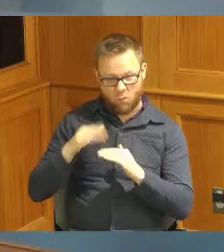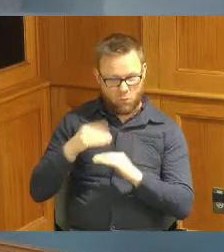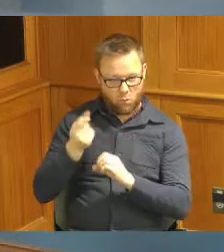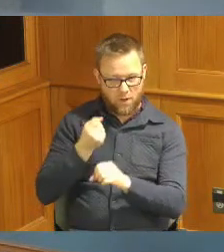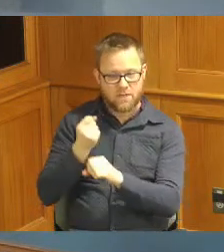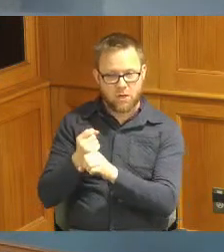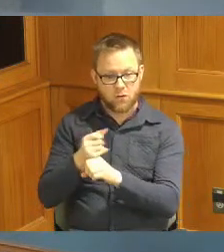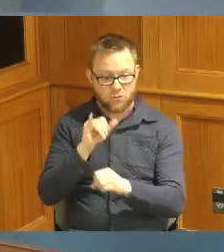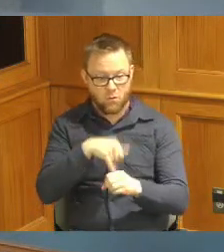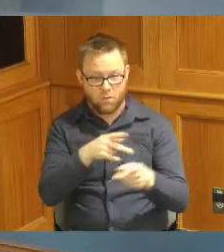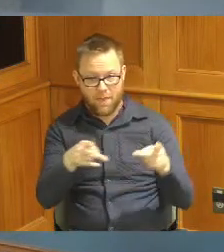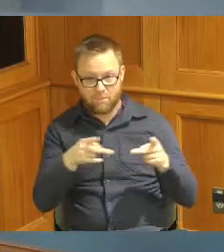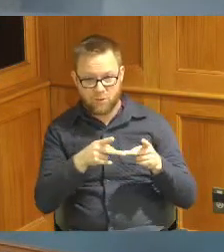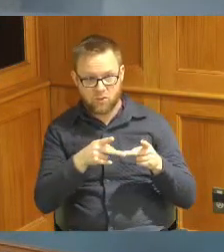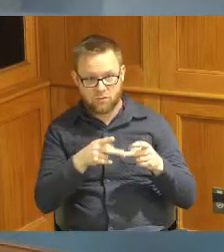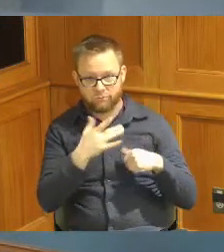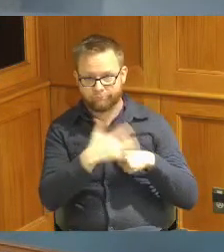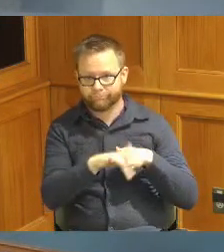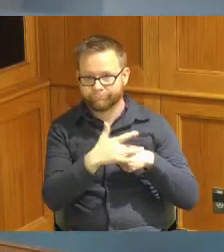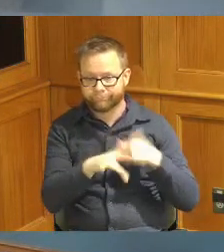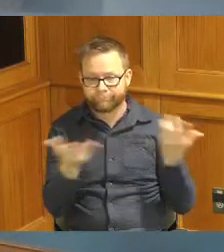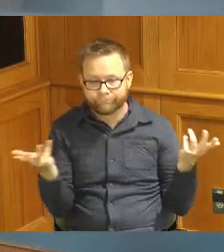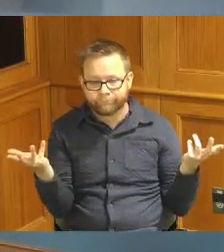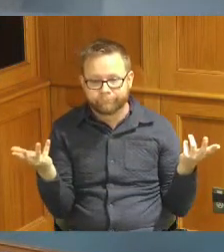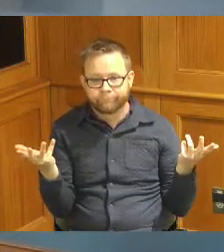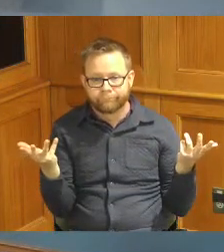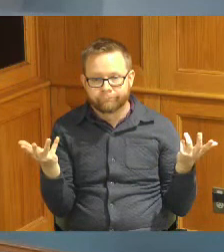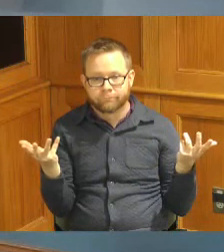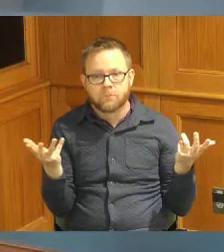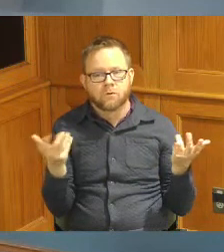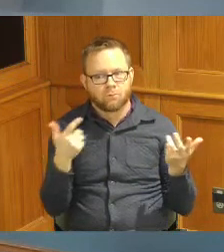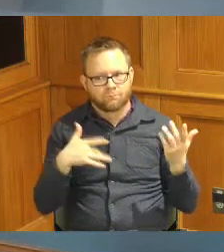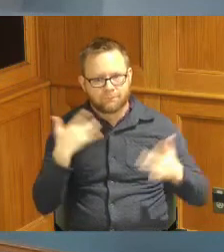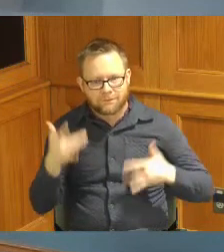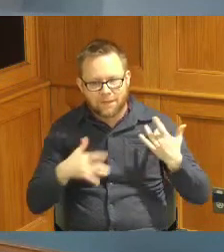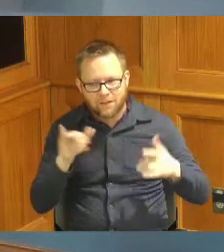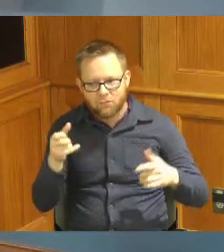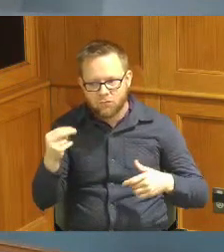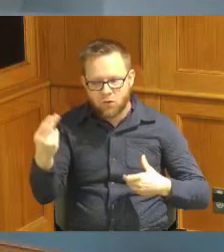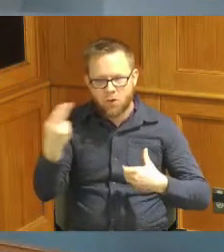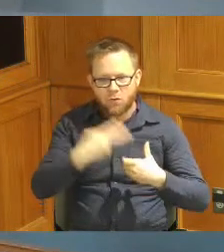particular position be vacant and so I'm really excited about John coming on board he was an